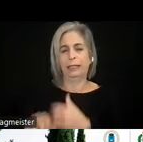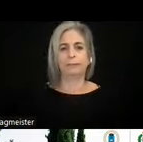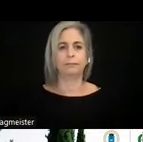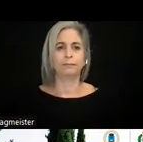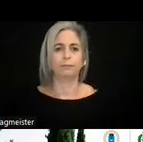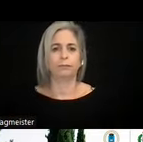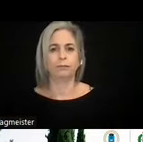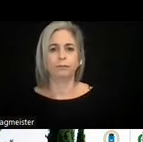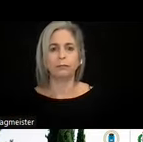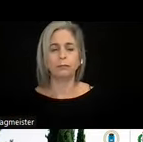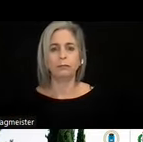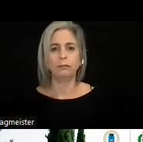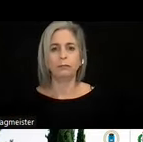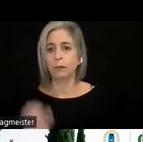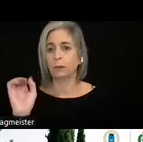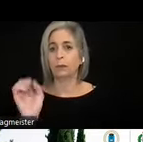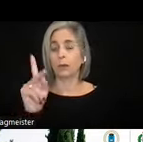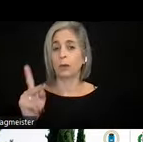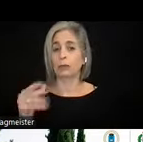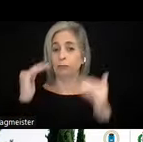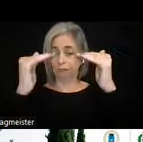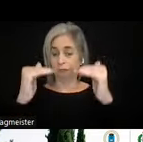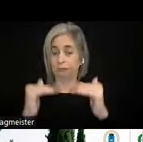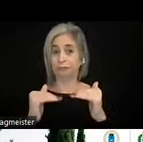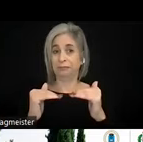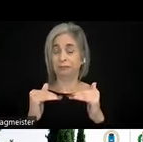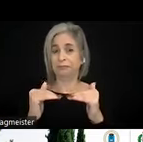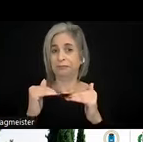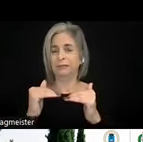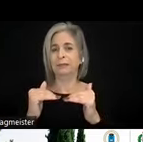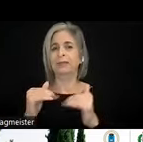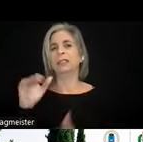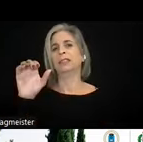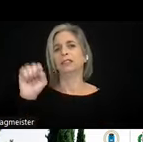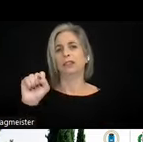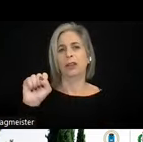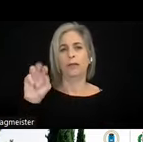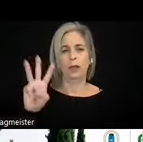Okay. We're moving towards the end of the section. We have Section 11 on software.